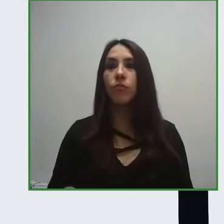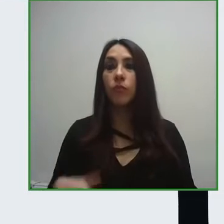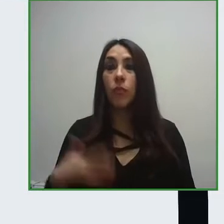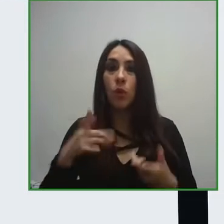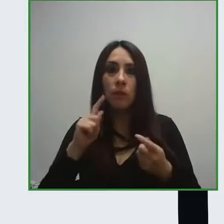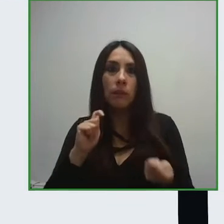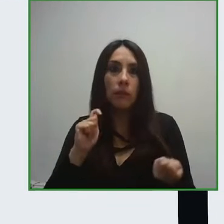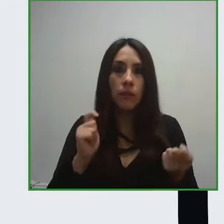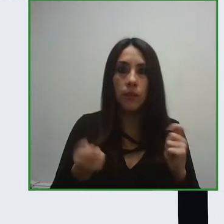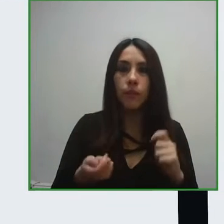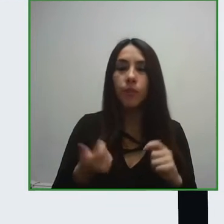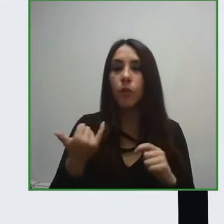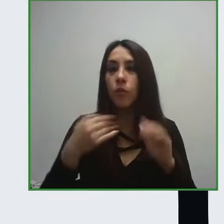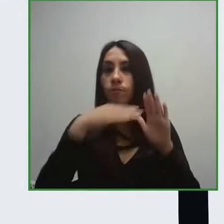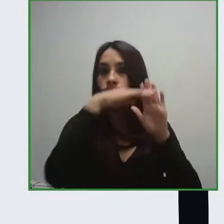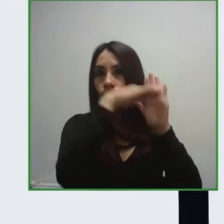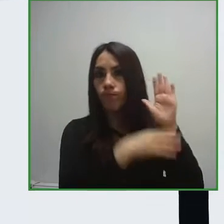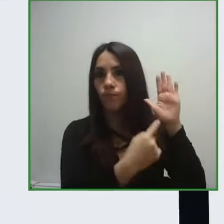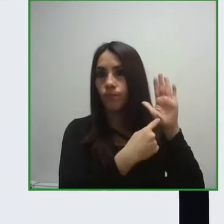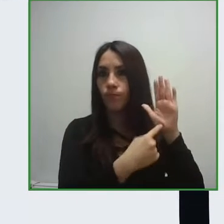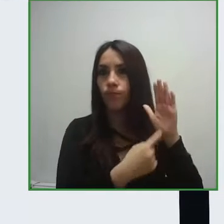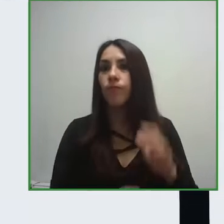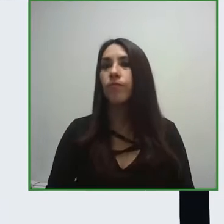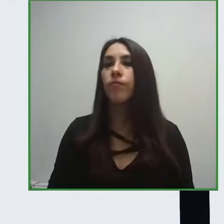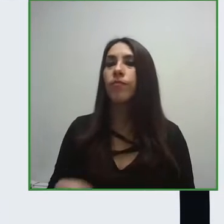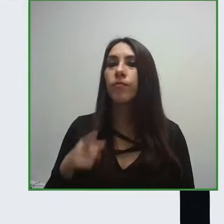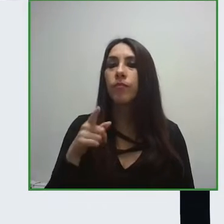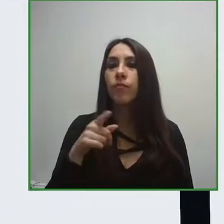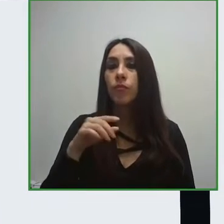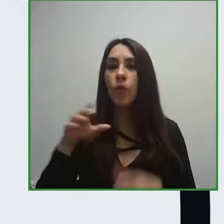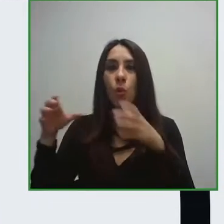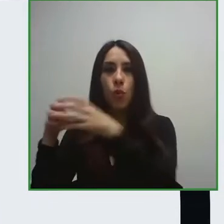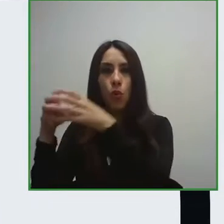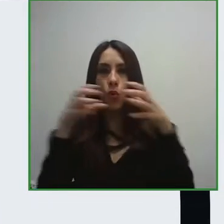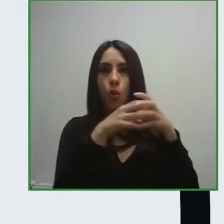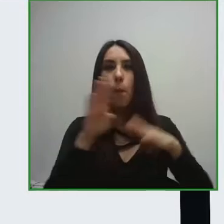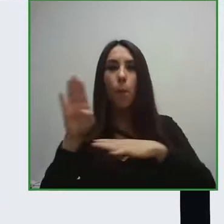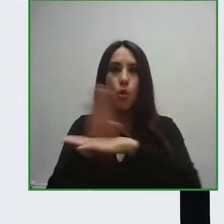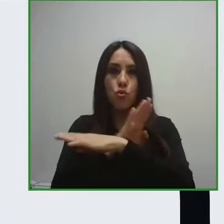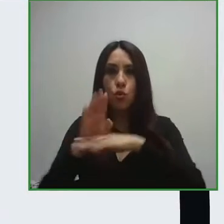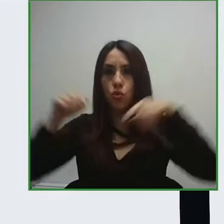and ashoka that seeks out the most innovative practices every year and helps replicate them